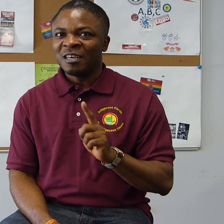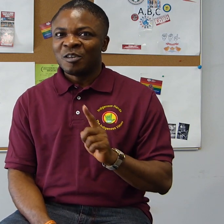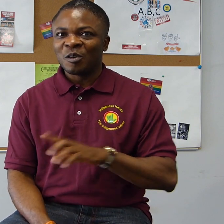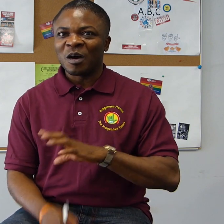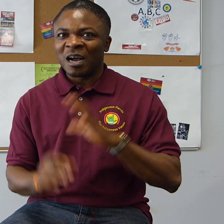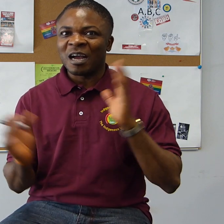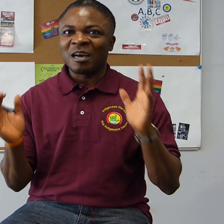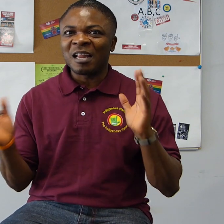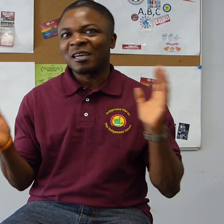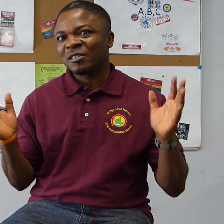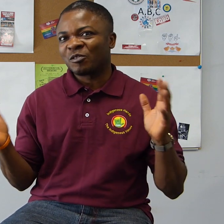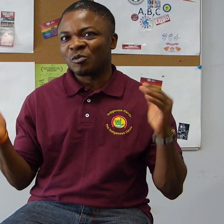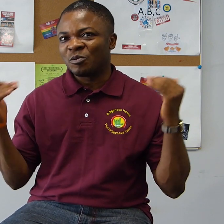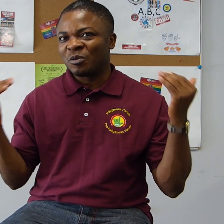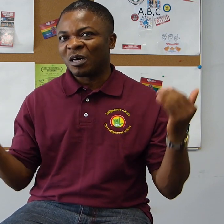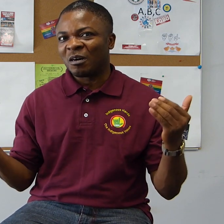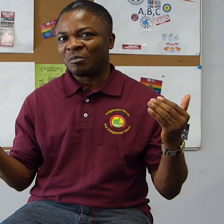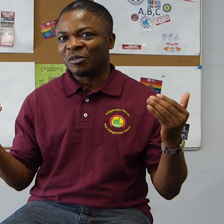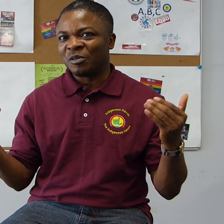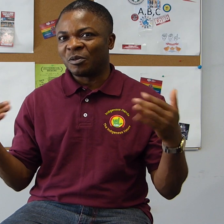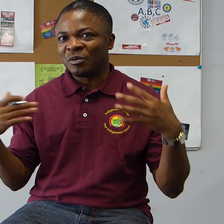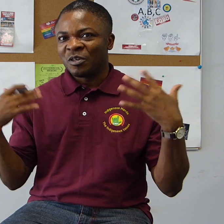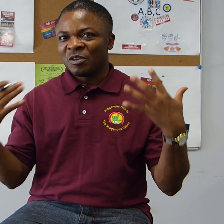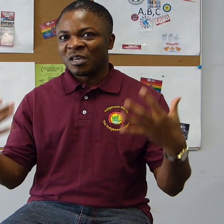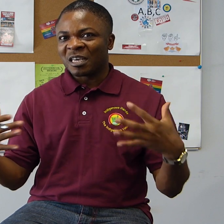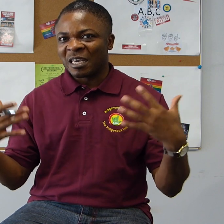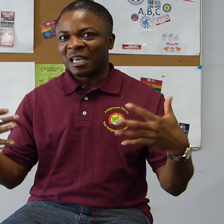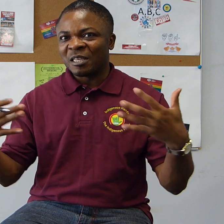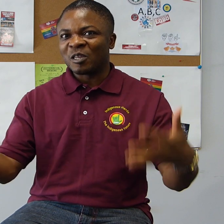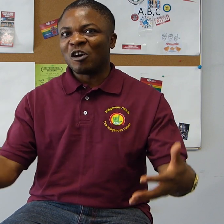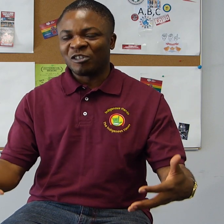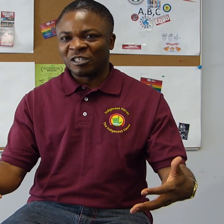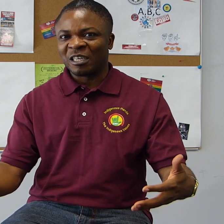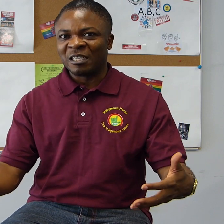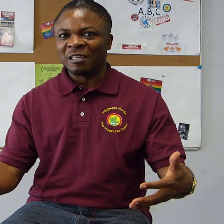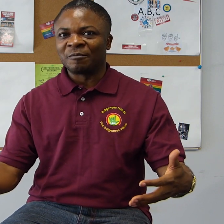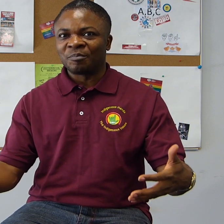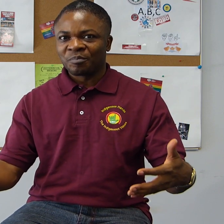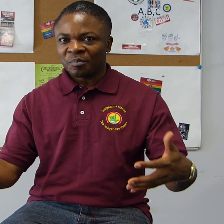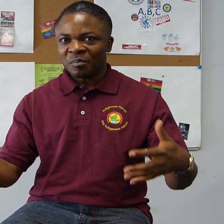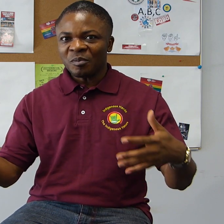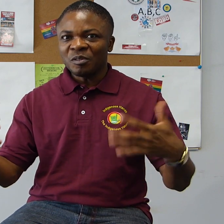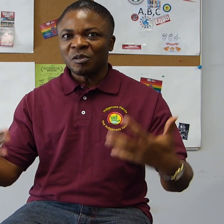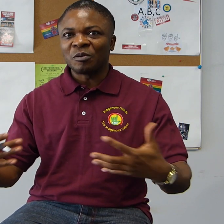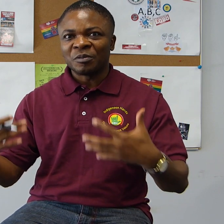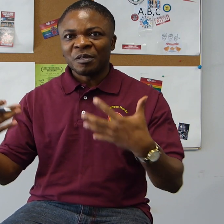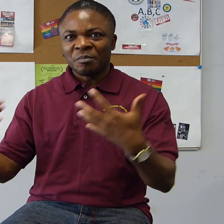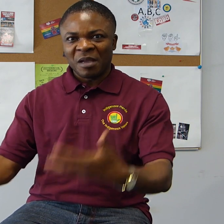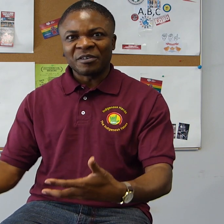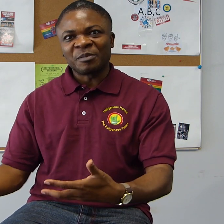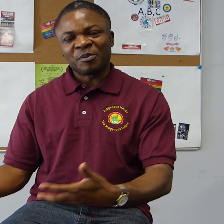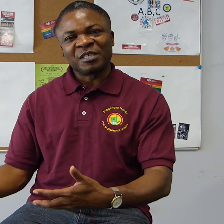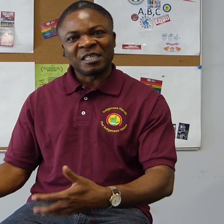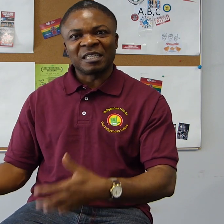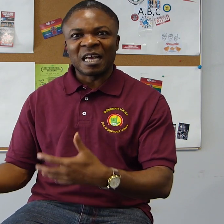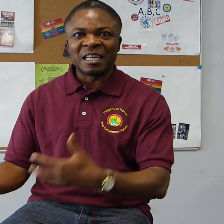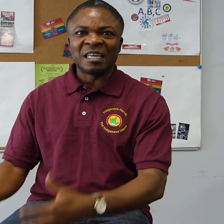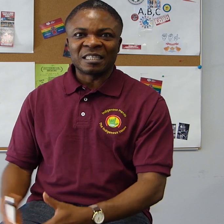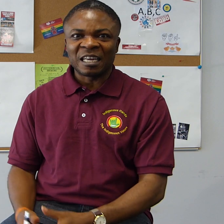So, I like us to, you know, get this understanding. So, Mary represented Ghanaian Signed